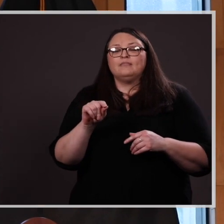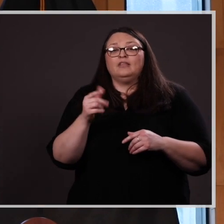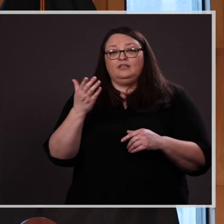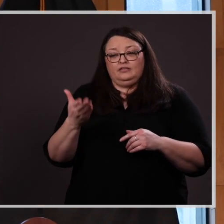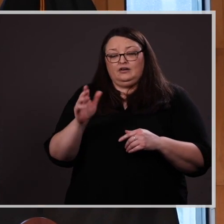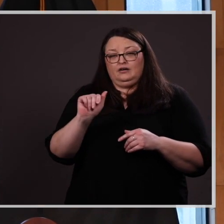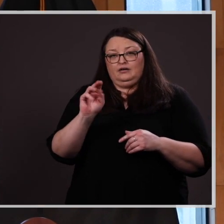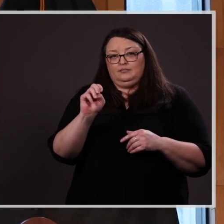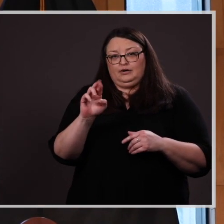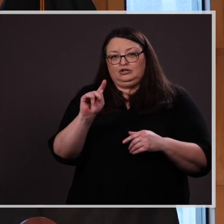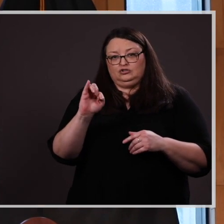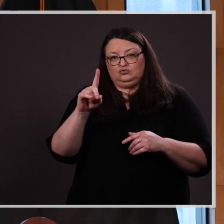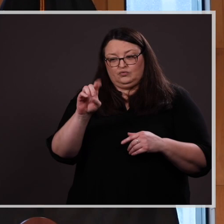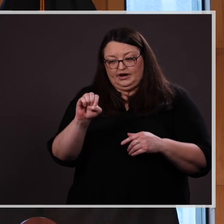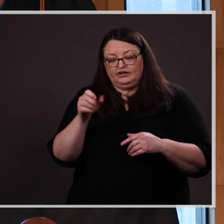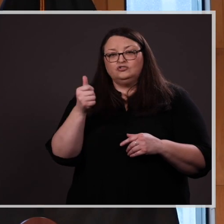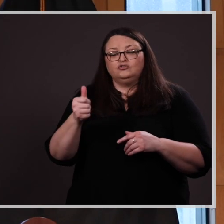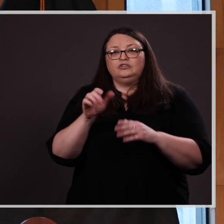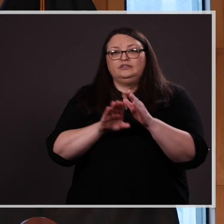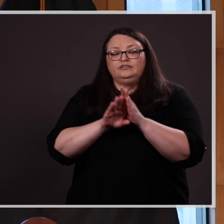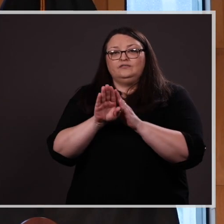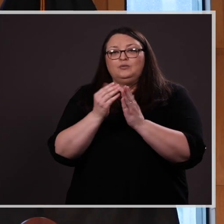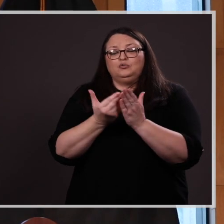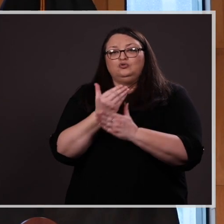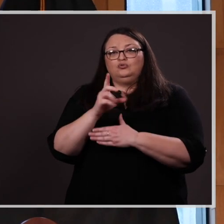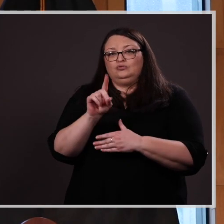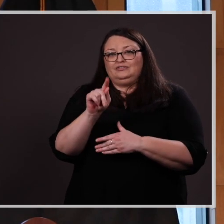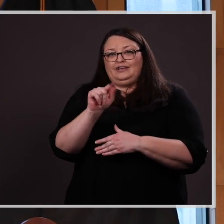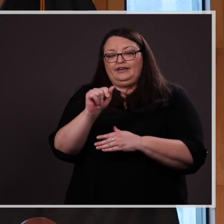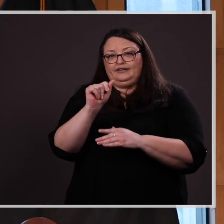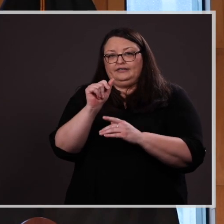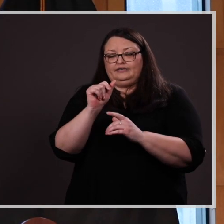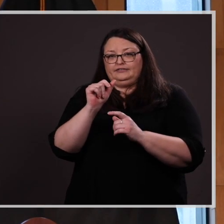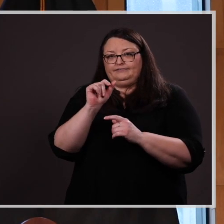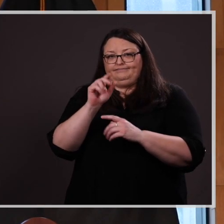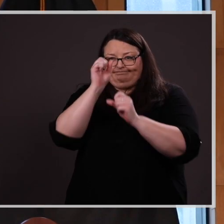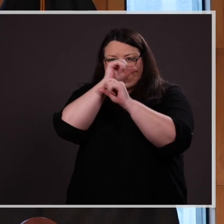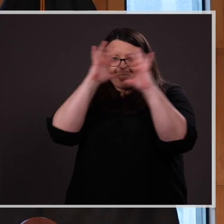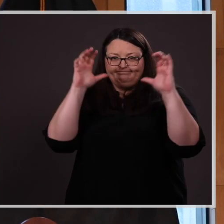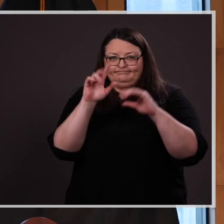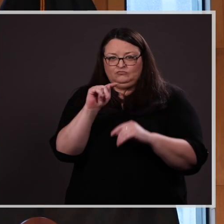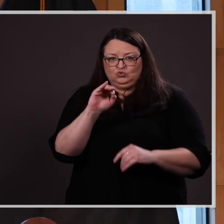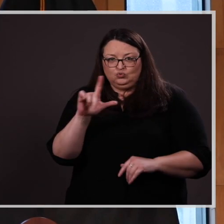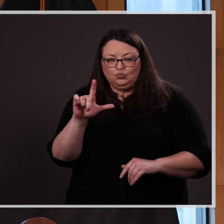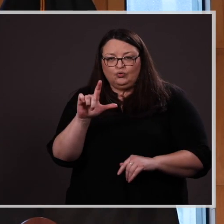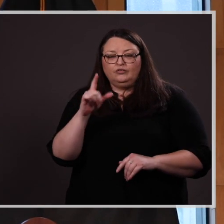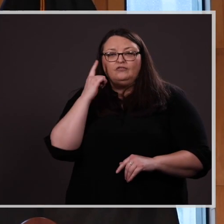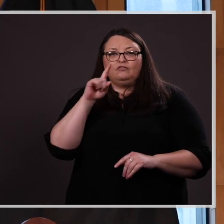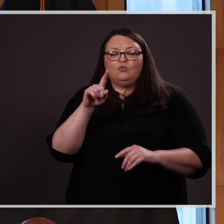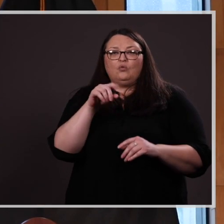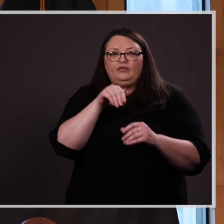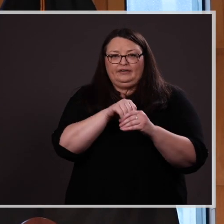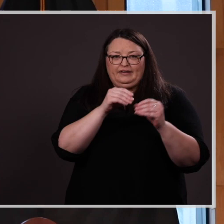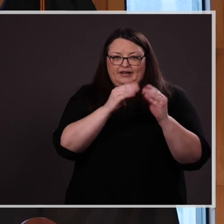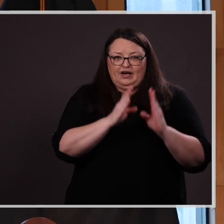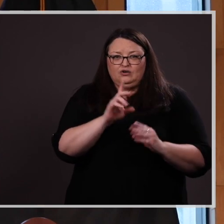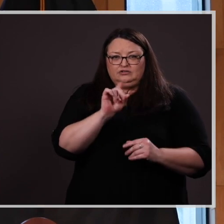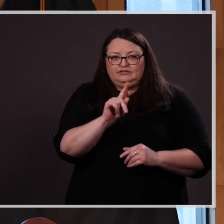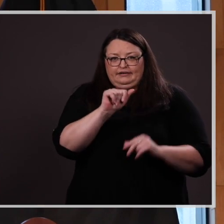developed a new date visualization tool for in this case for in-house date analytics.